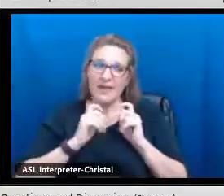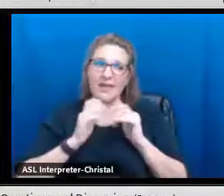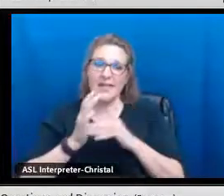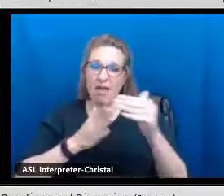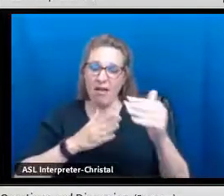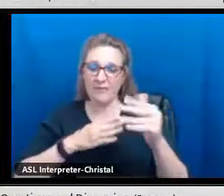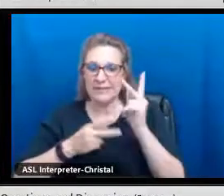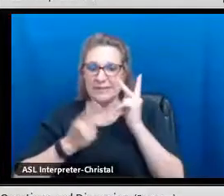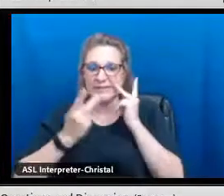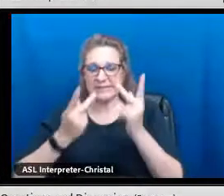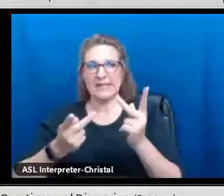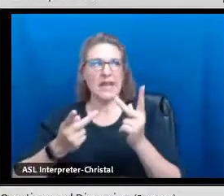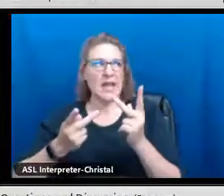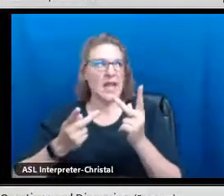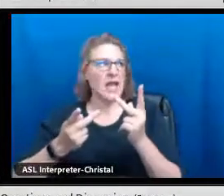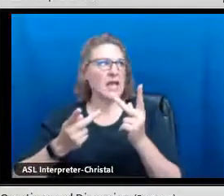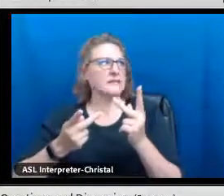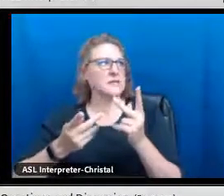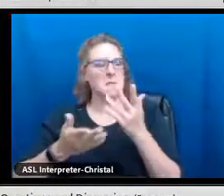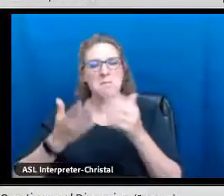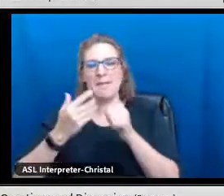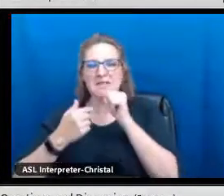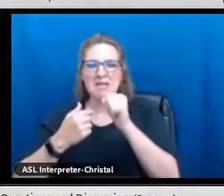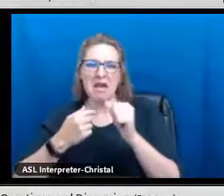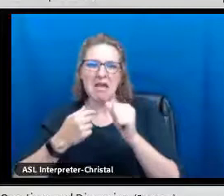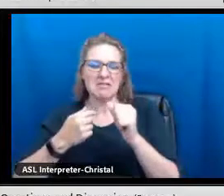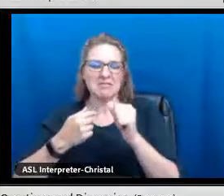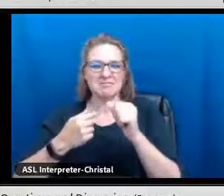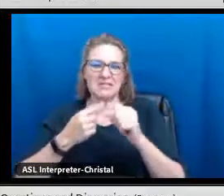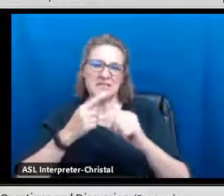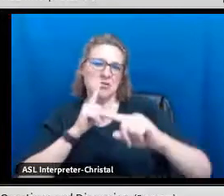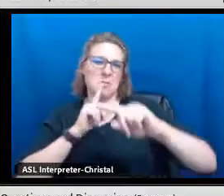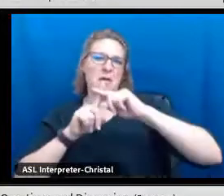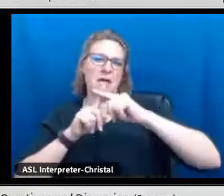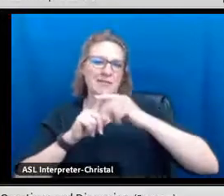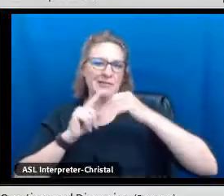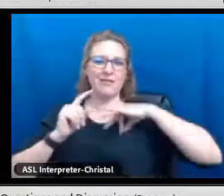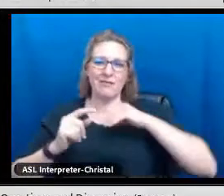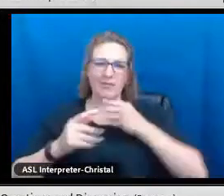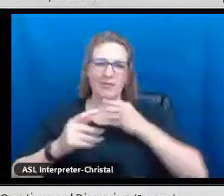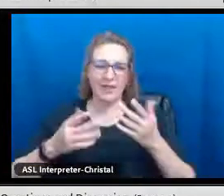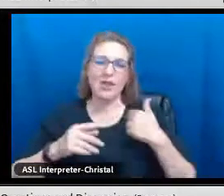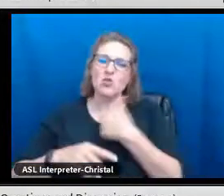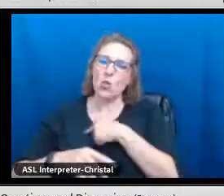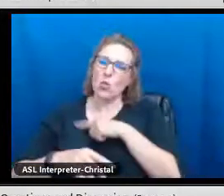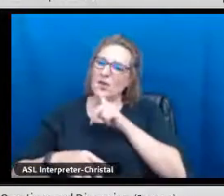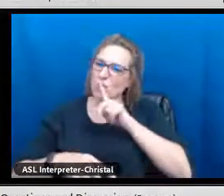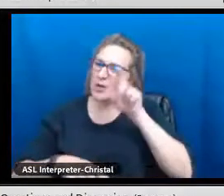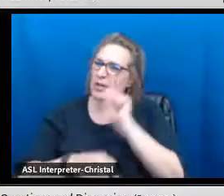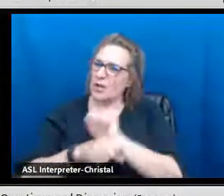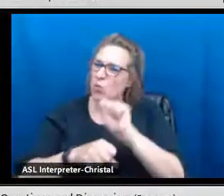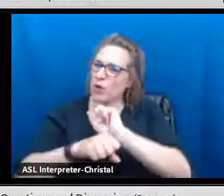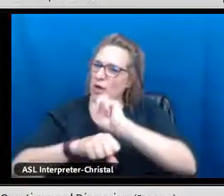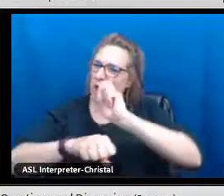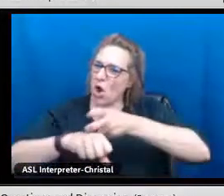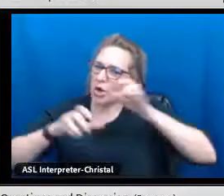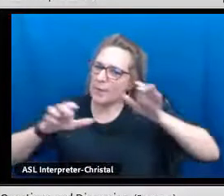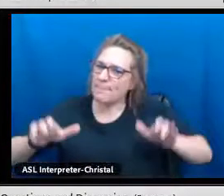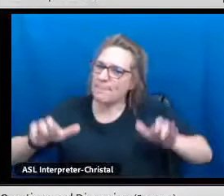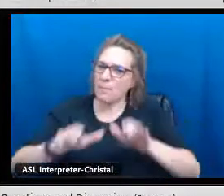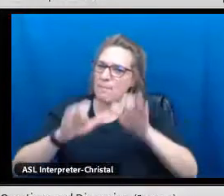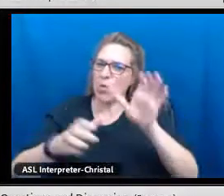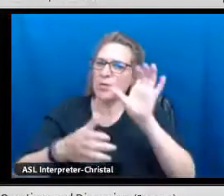that additional gift that a lot of times is seen as maybe not such an asset.